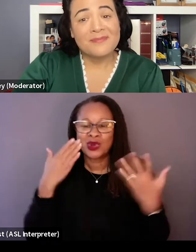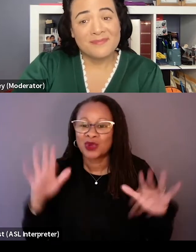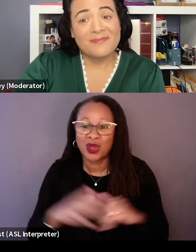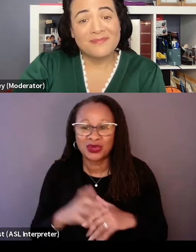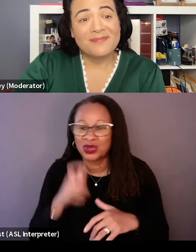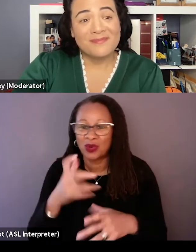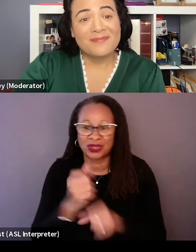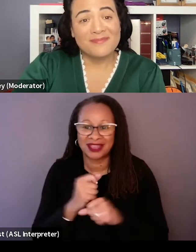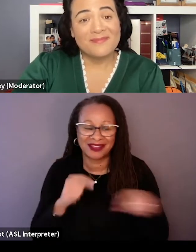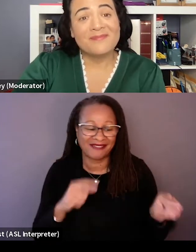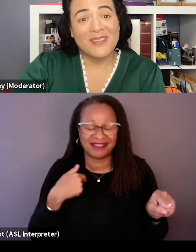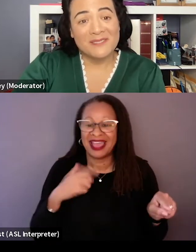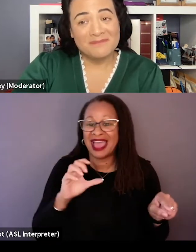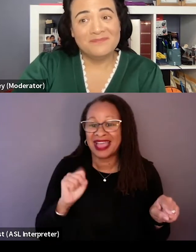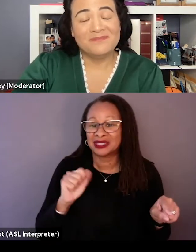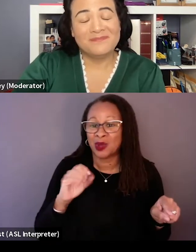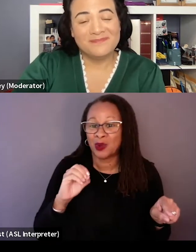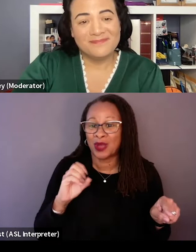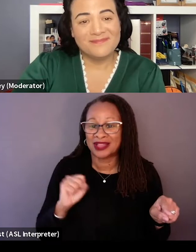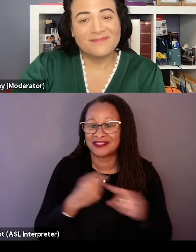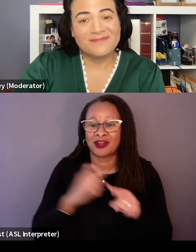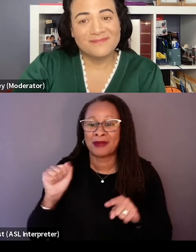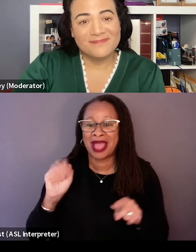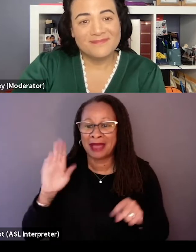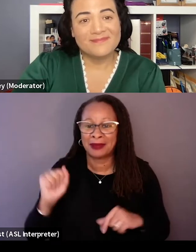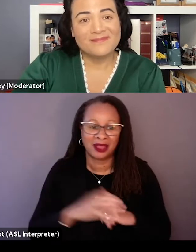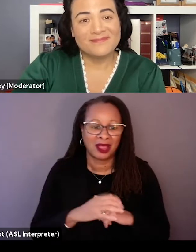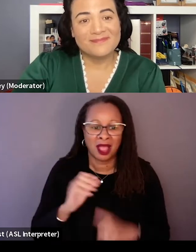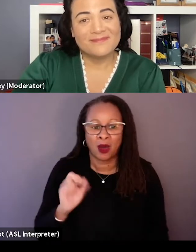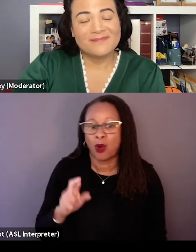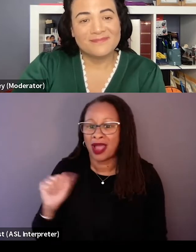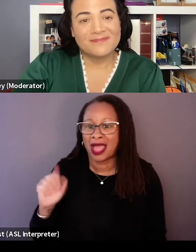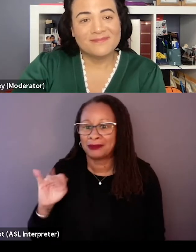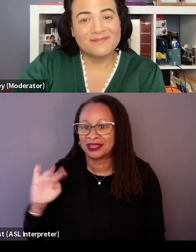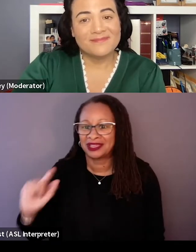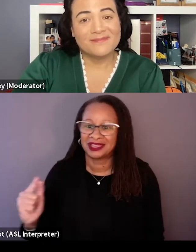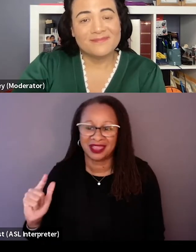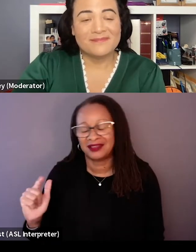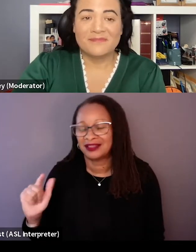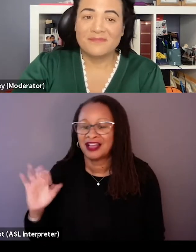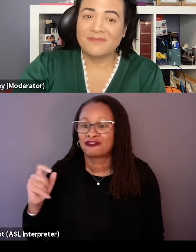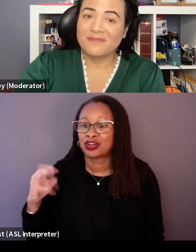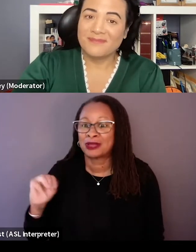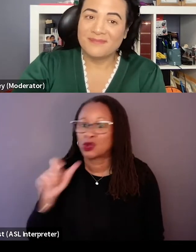the Abba SOS scene or this is gonna have Abigail Freeman who goes on to become deputy project scientist appear in the background